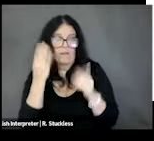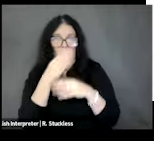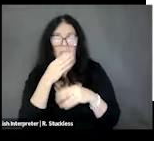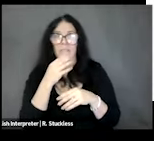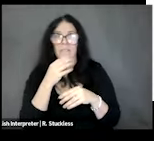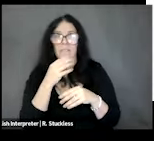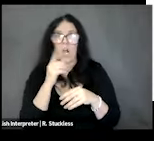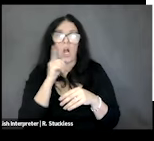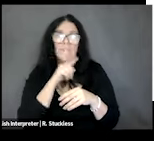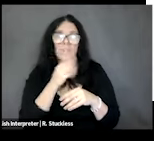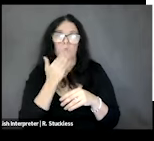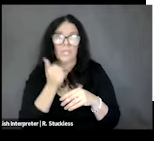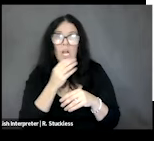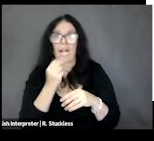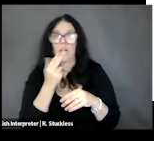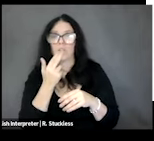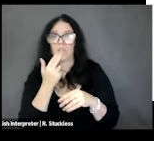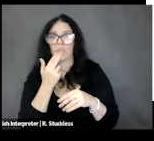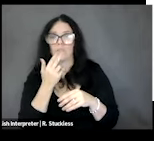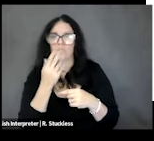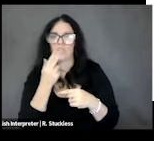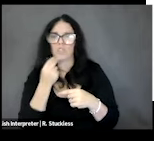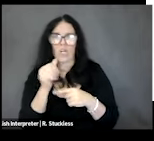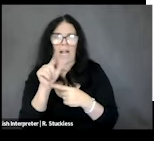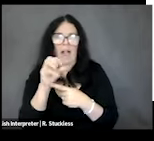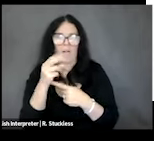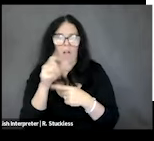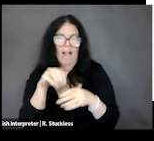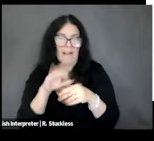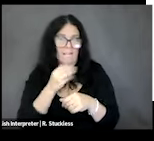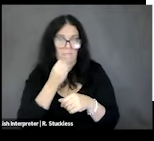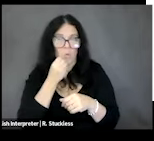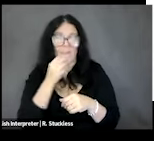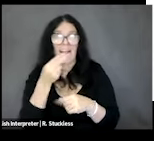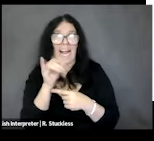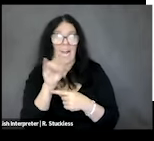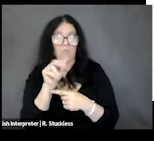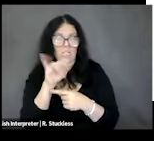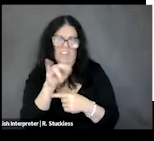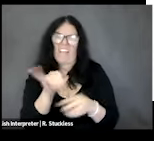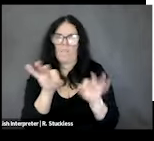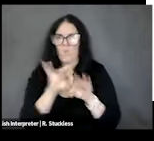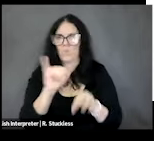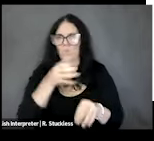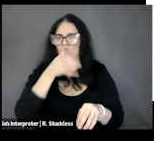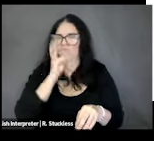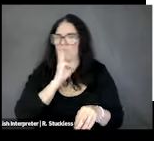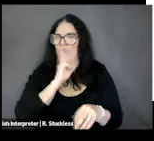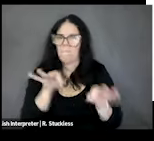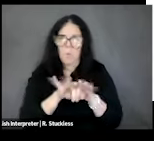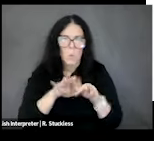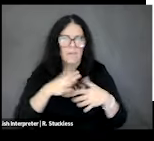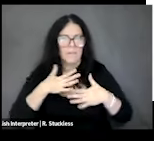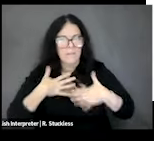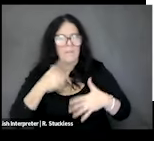food. Hydration first and foremost is a really important one, too. I like to approach